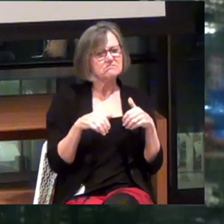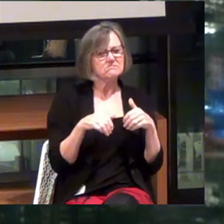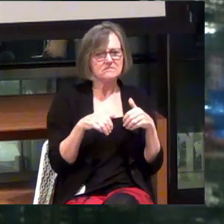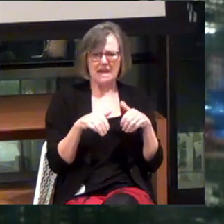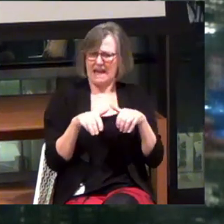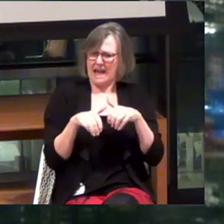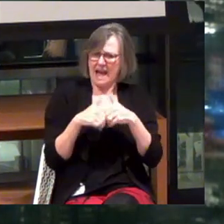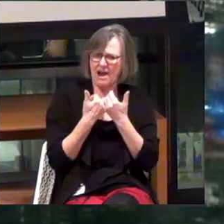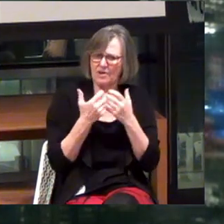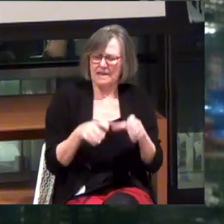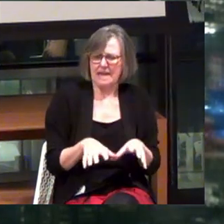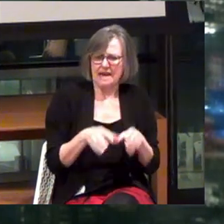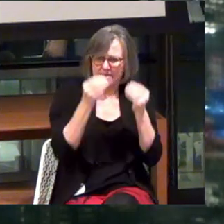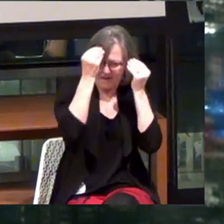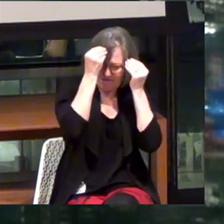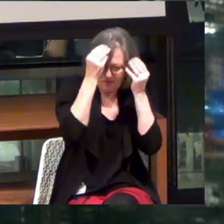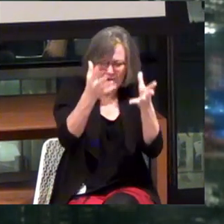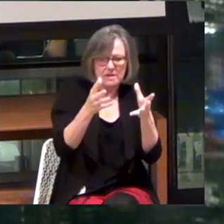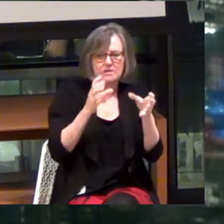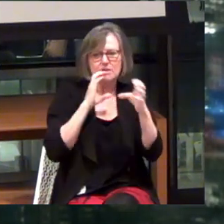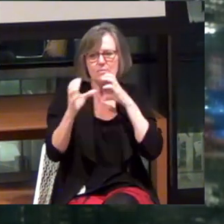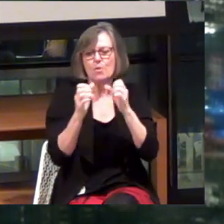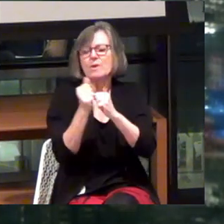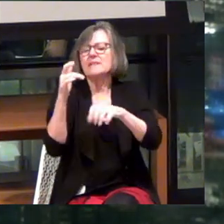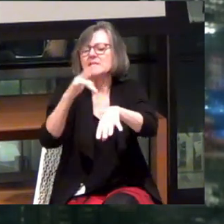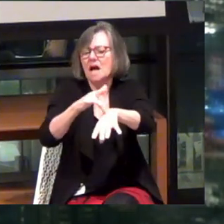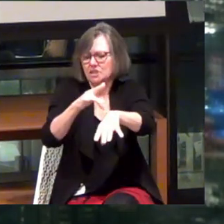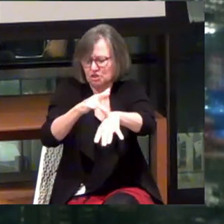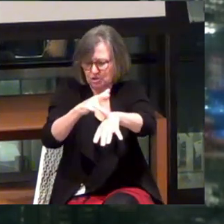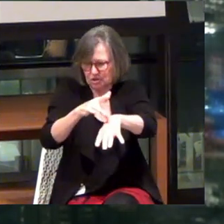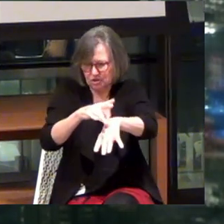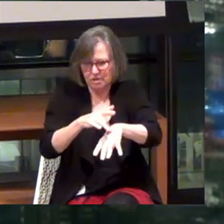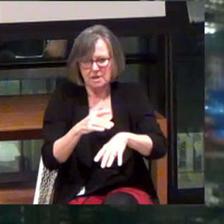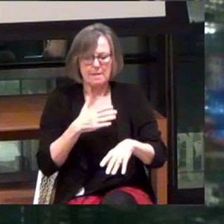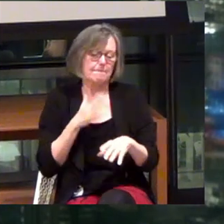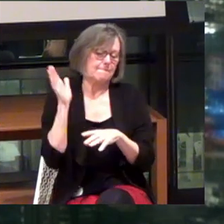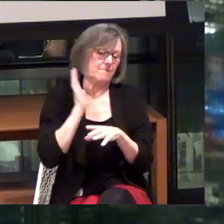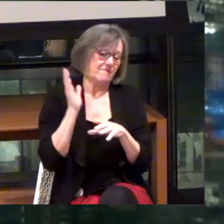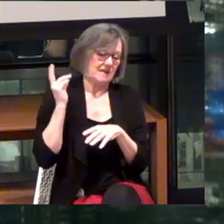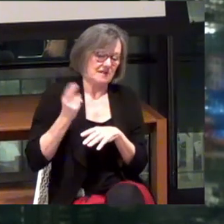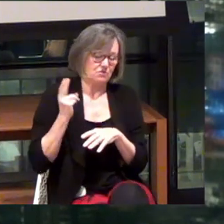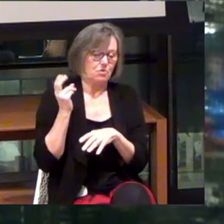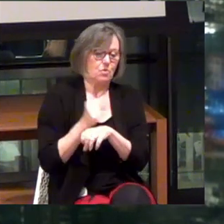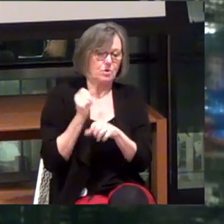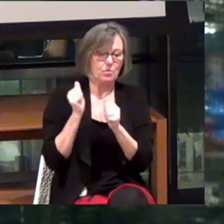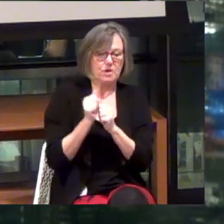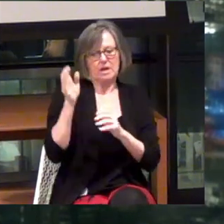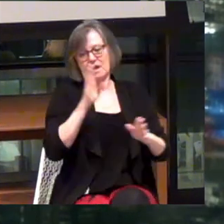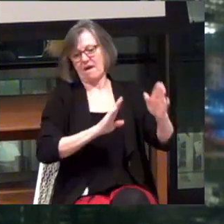How do we take this information and communicate it through touch? And this is where my previous history of working with the kung fu suit...